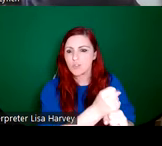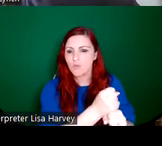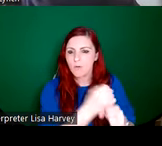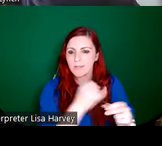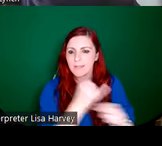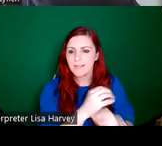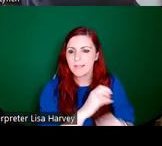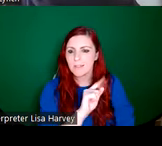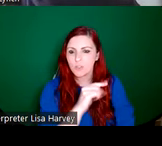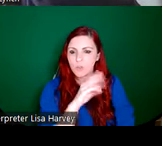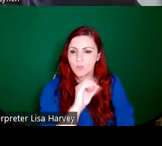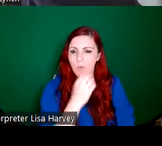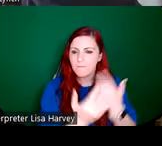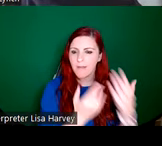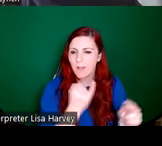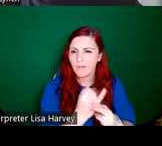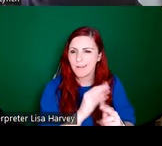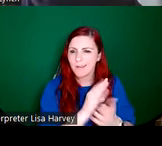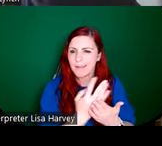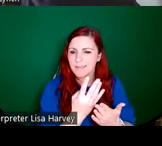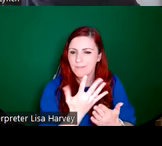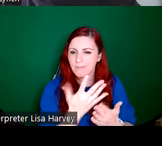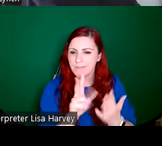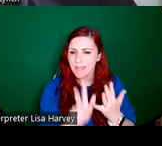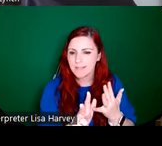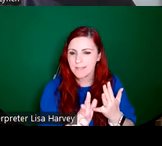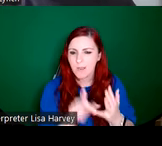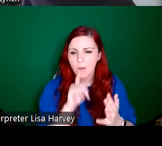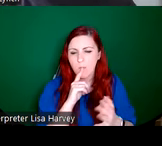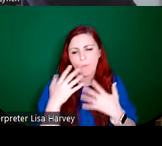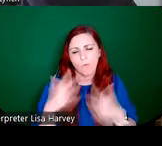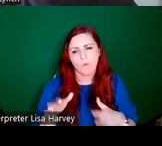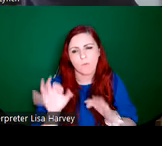studio fire in 1958. But thankfully, the gorgeous watercolours were not